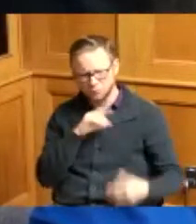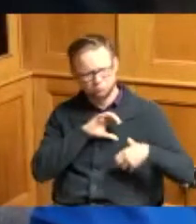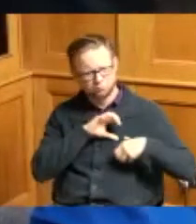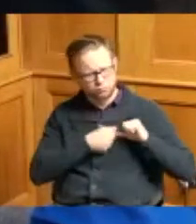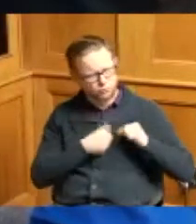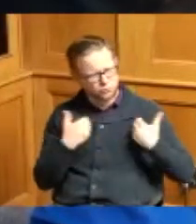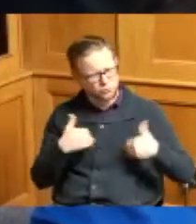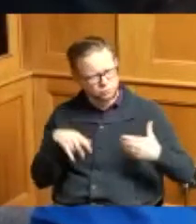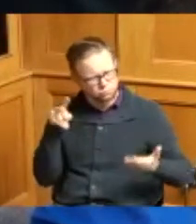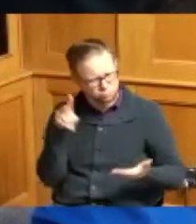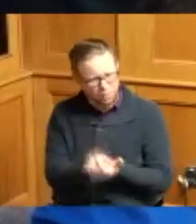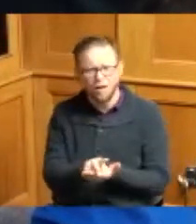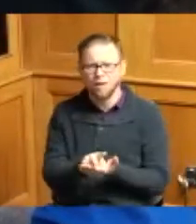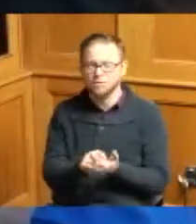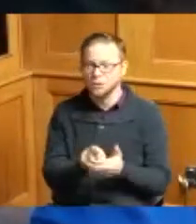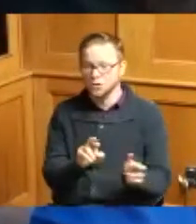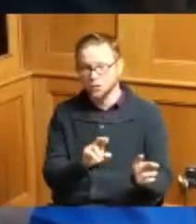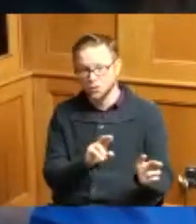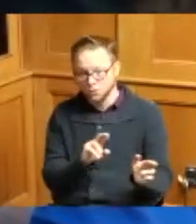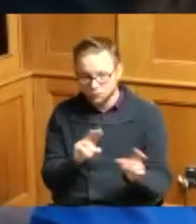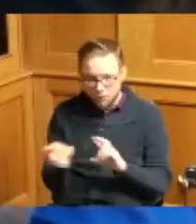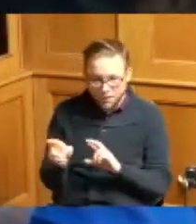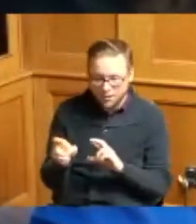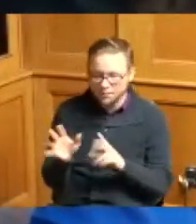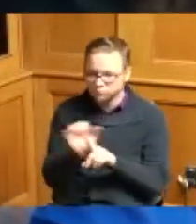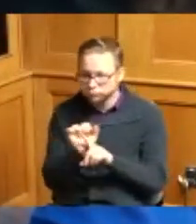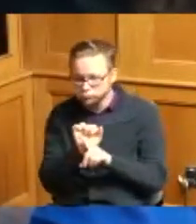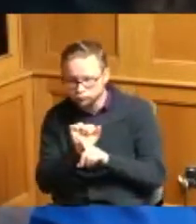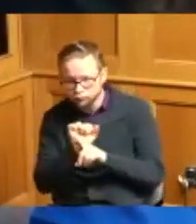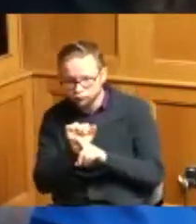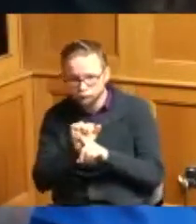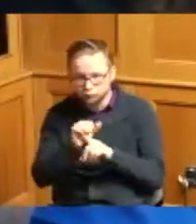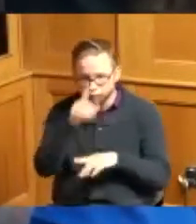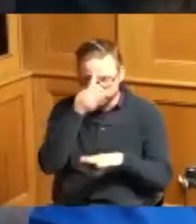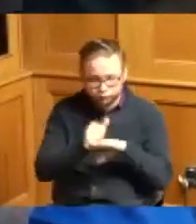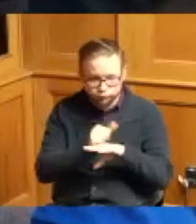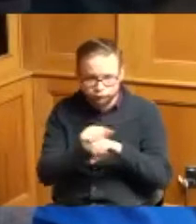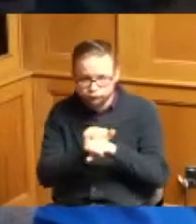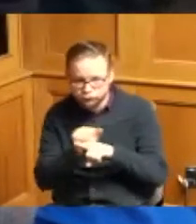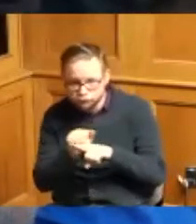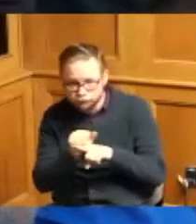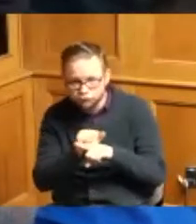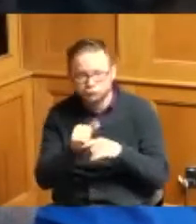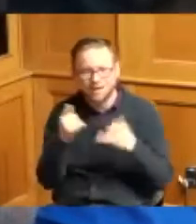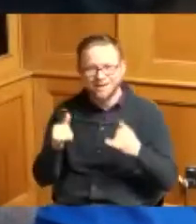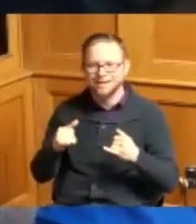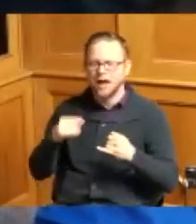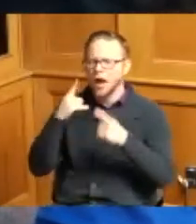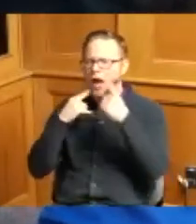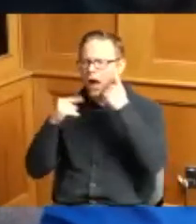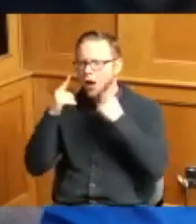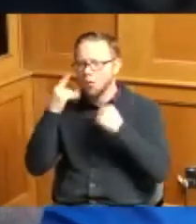they got ready to go got busy and this time they left with tears of joy with a state championship